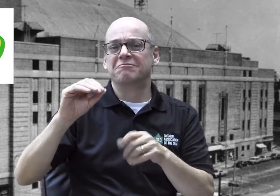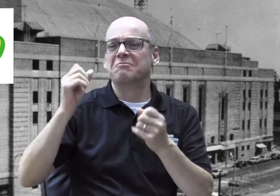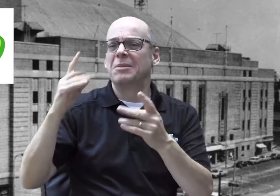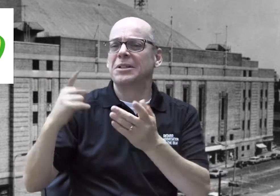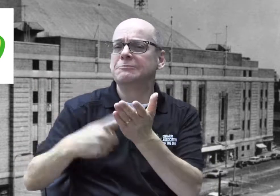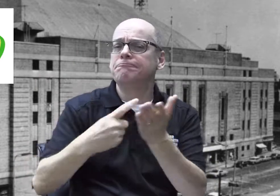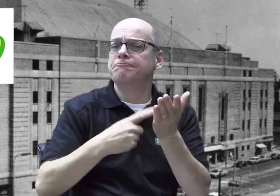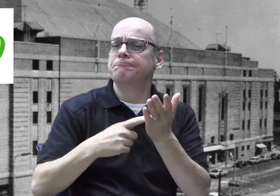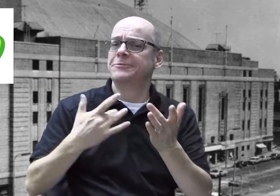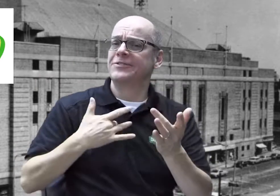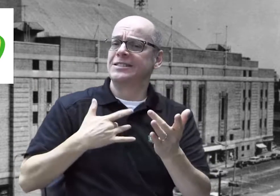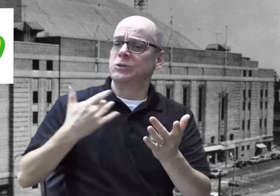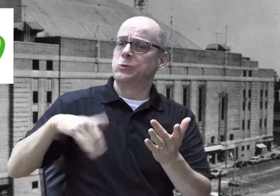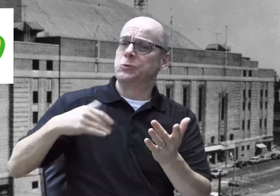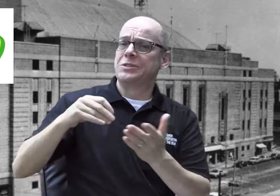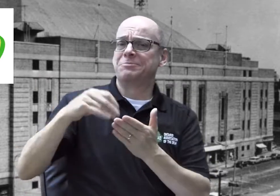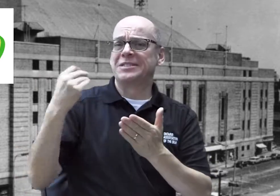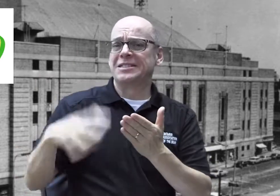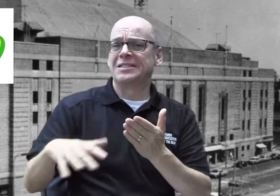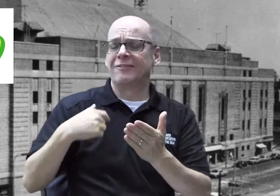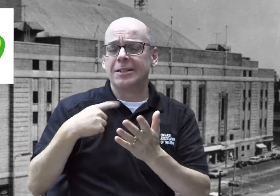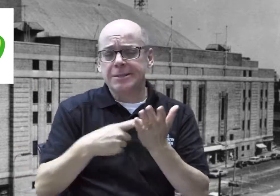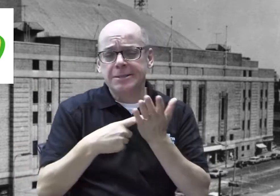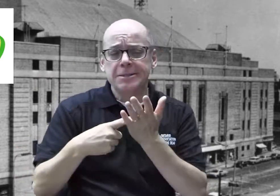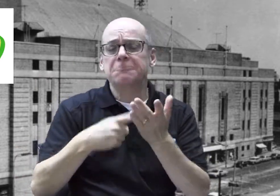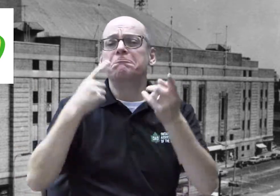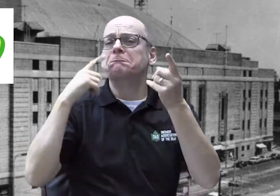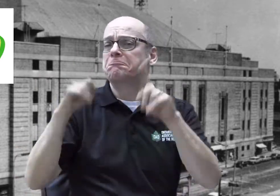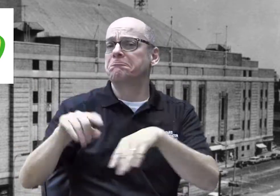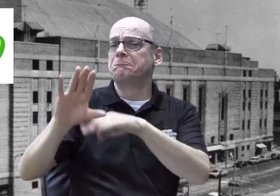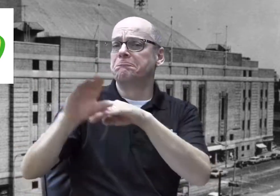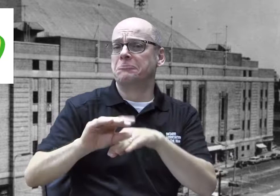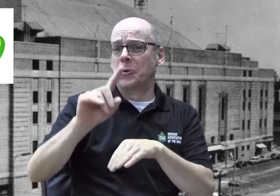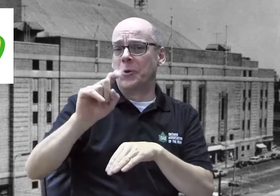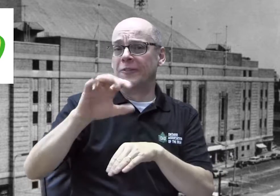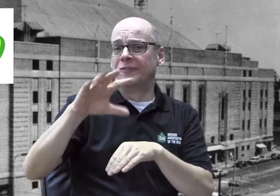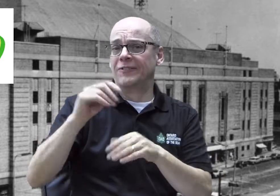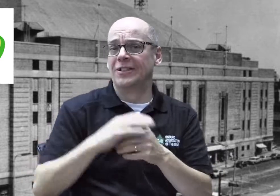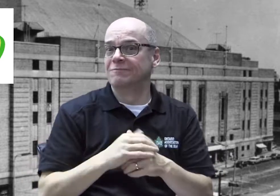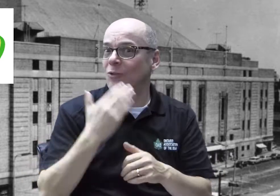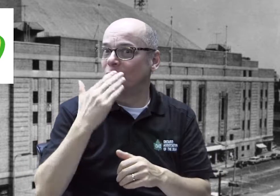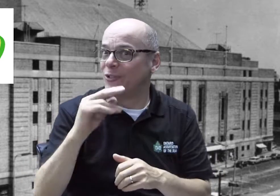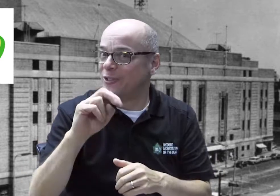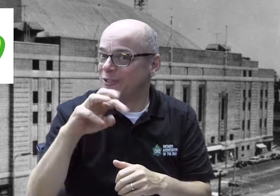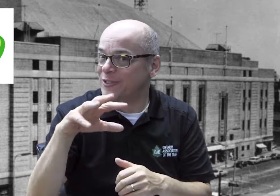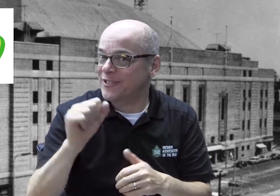We decided after discussing with many people and agreed that it was expensive. We agree to reduce it to $150. Good news, right?